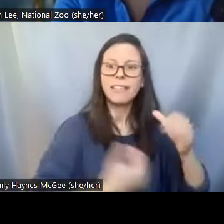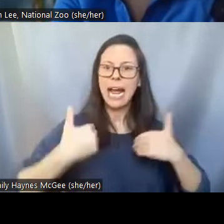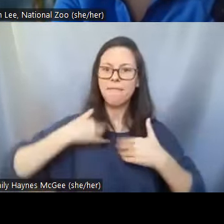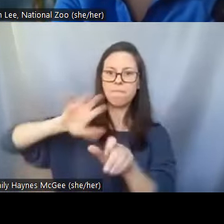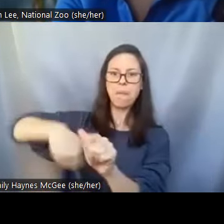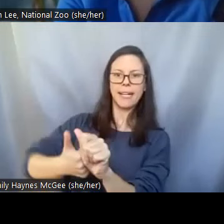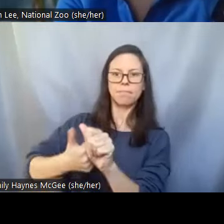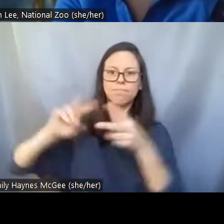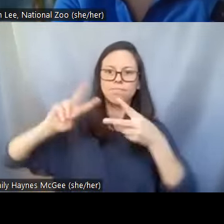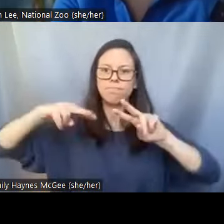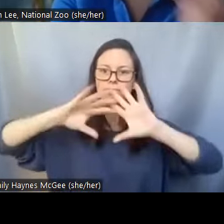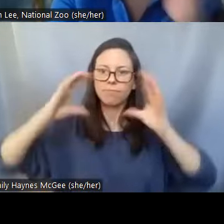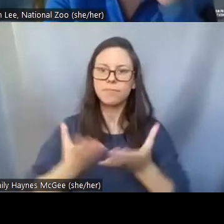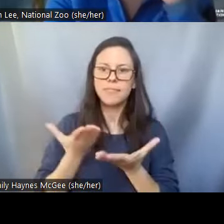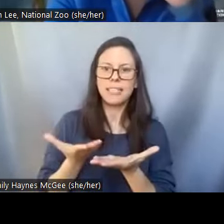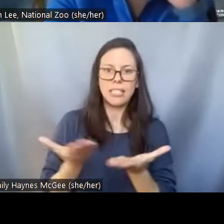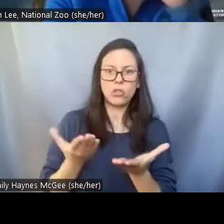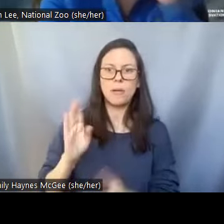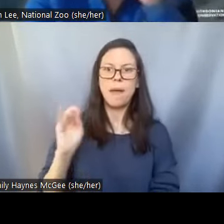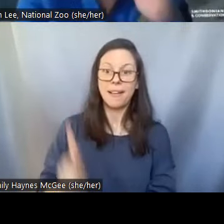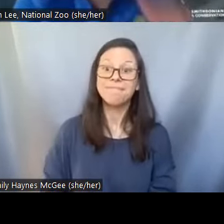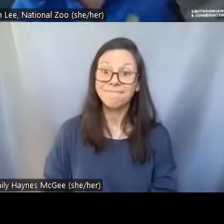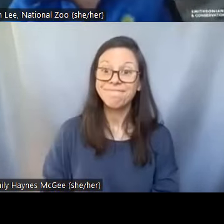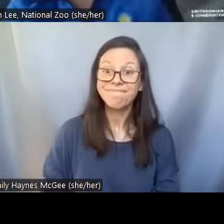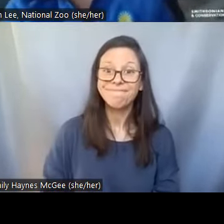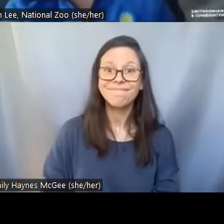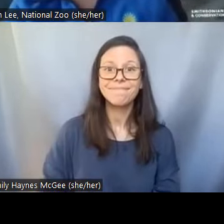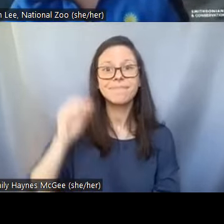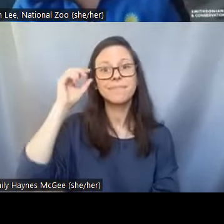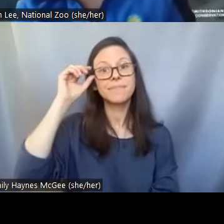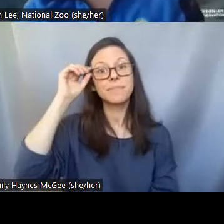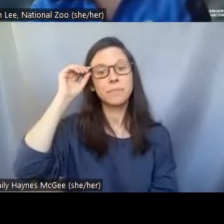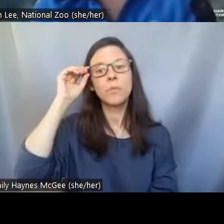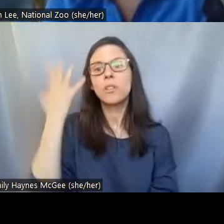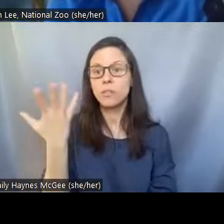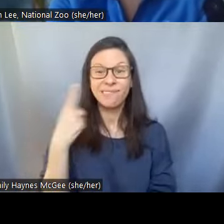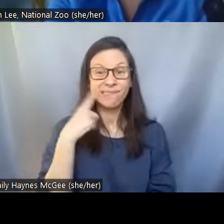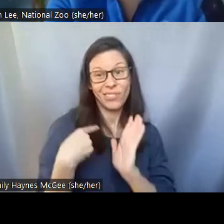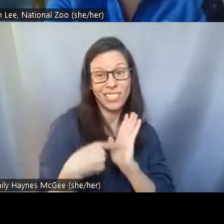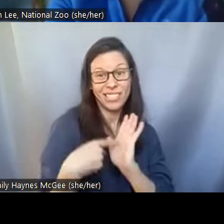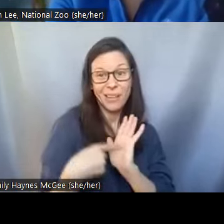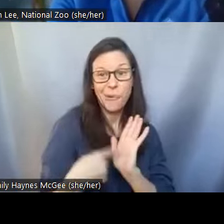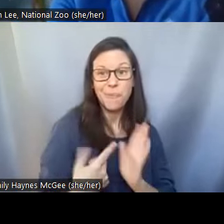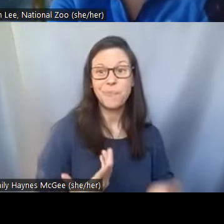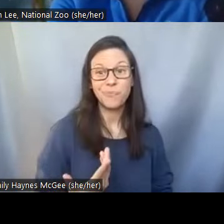Shellie: These are some great income. >> Pei-Chih: Yeah if I want to give an example a pretty extreme example right